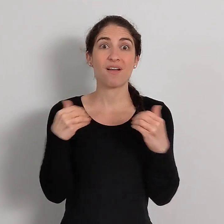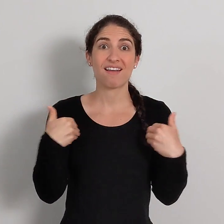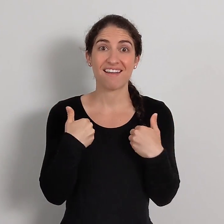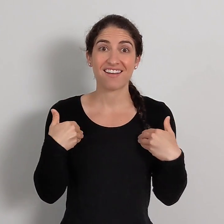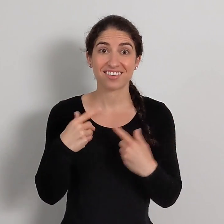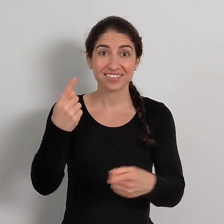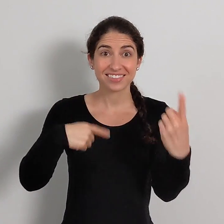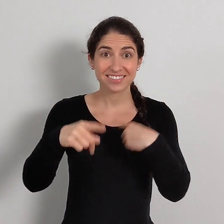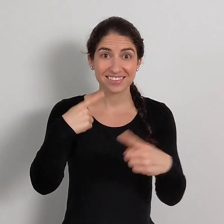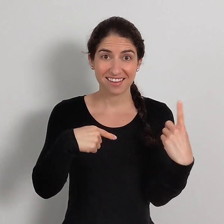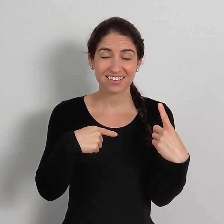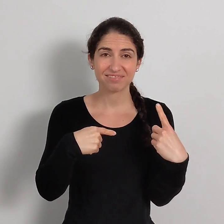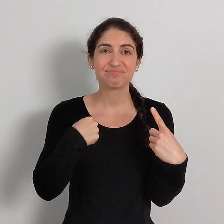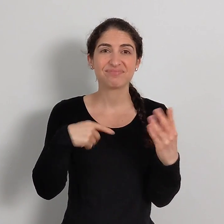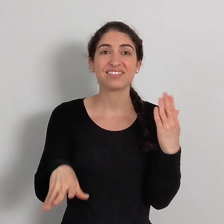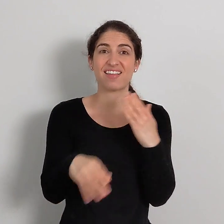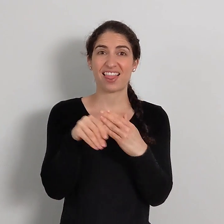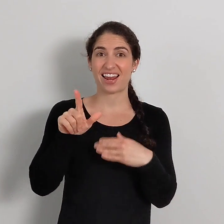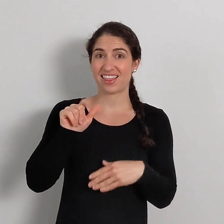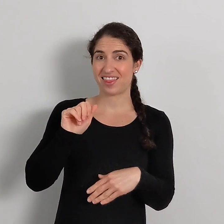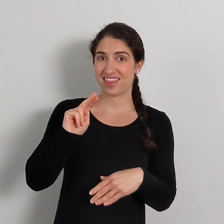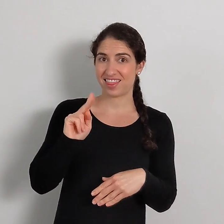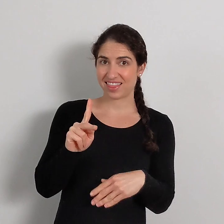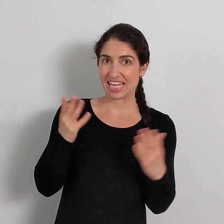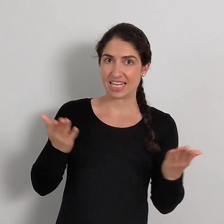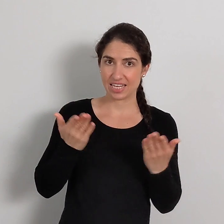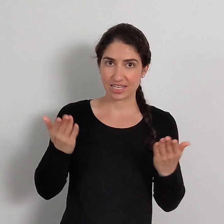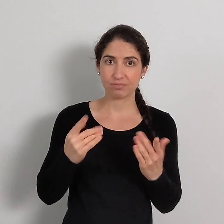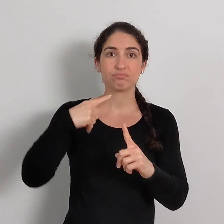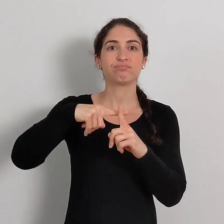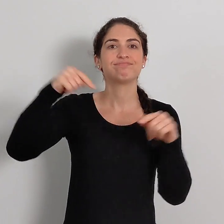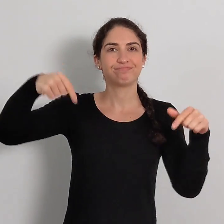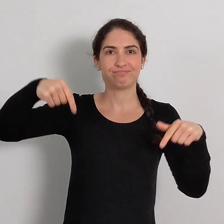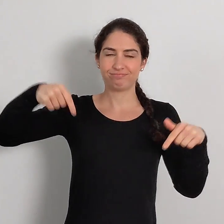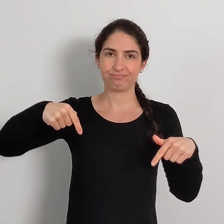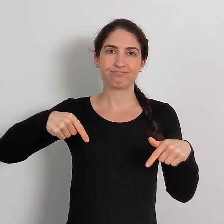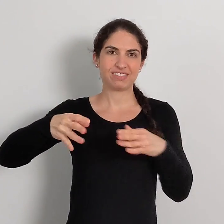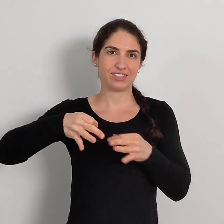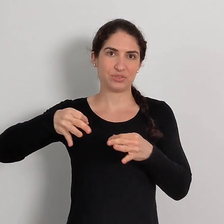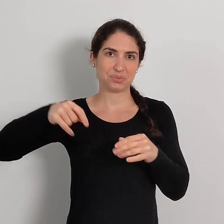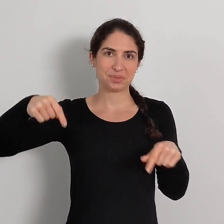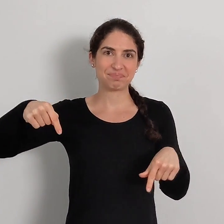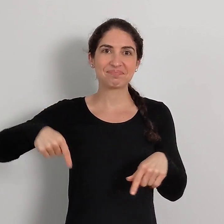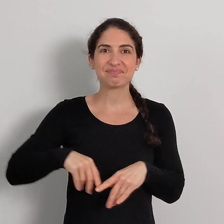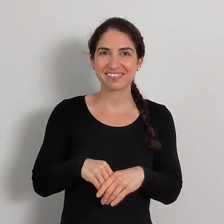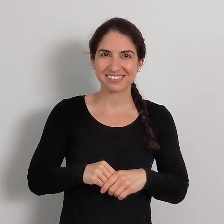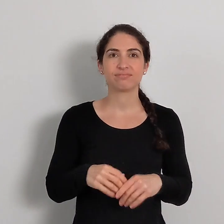to learn more animal signs. I'll add that link here, plus in the description below.